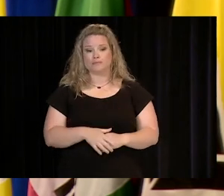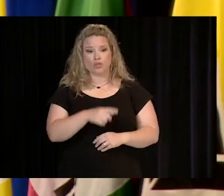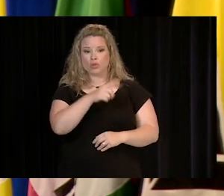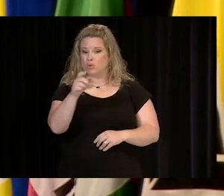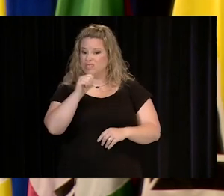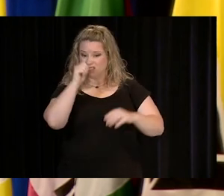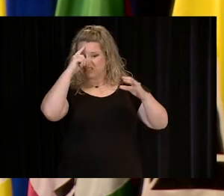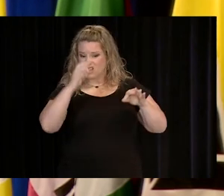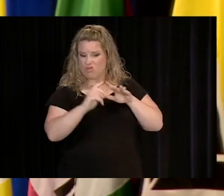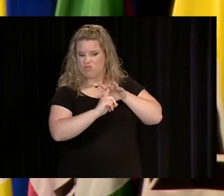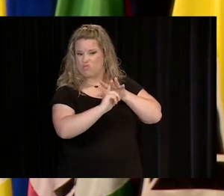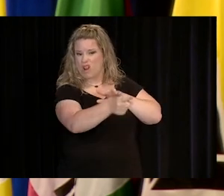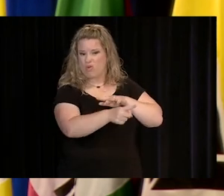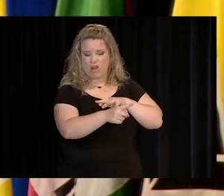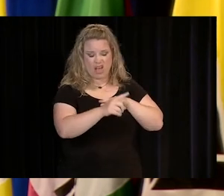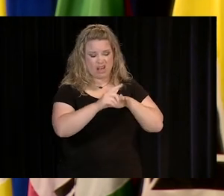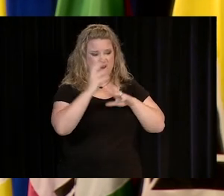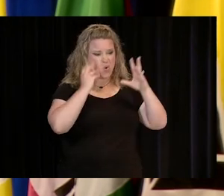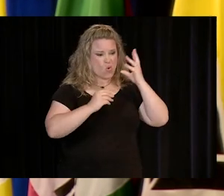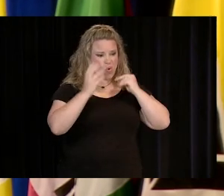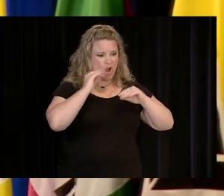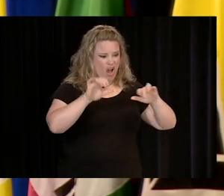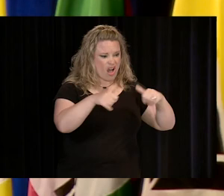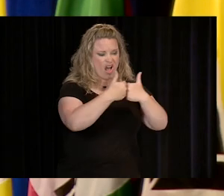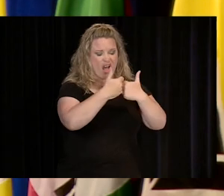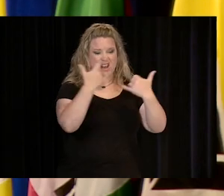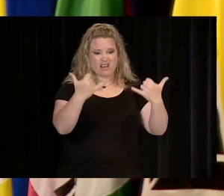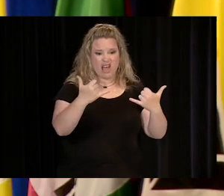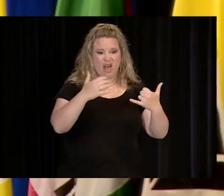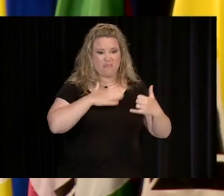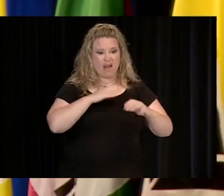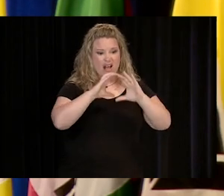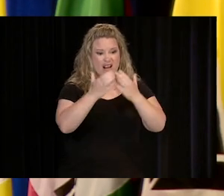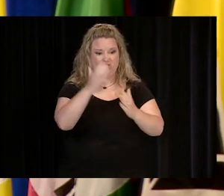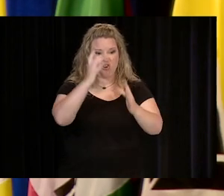YOU DIDN'T RUN AWAY FROM THE UNEXPECTED CHALLENGE OF ALL YOUR CLASSES SHIFTING TO ONLINE,